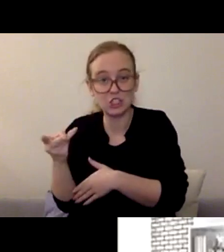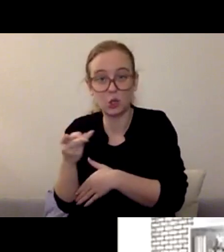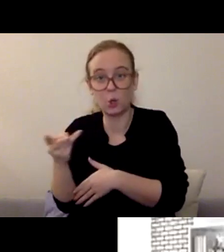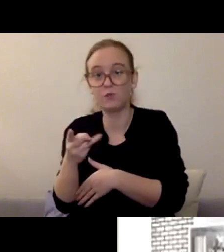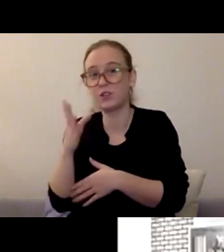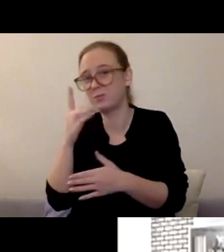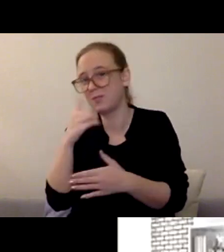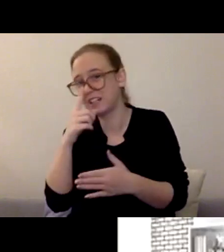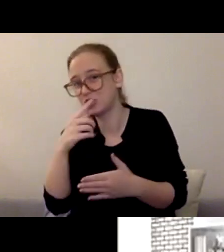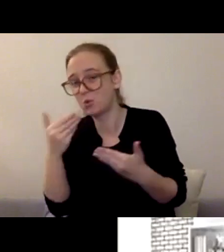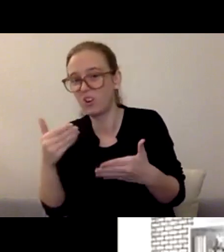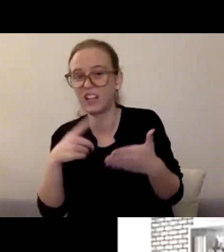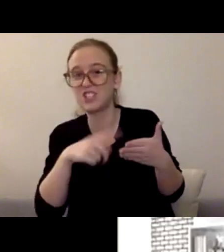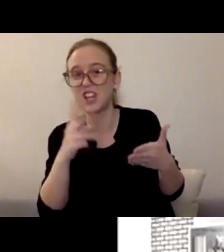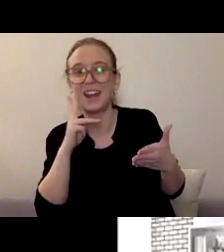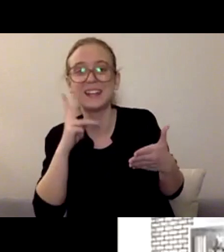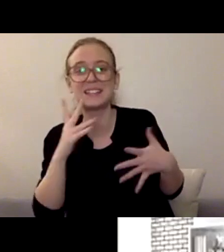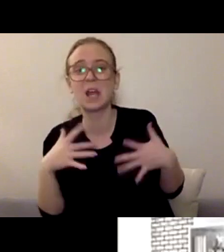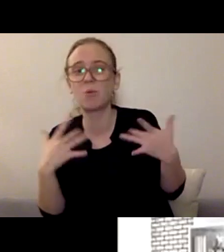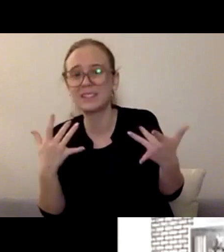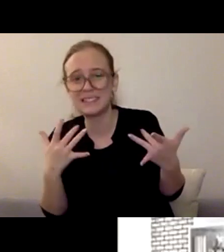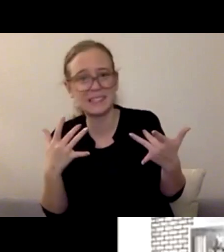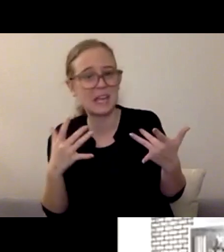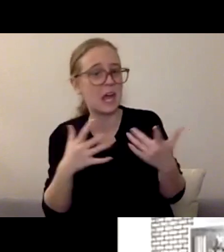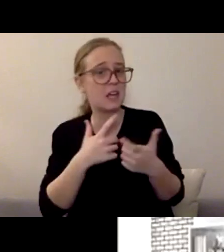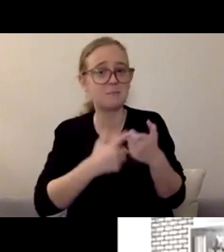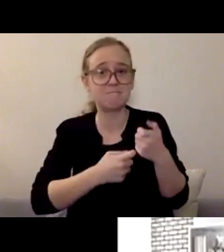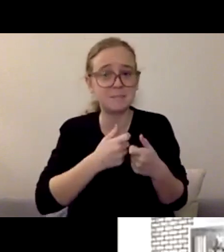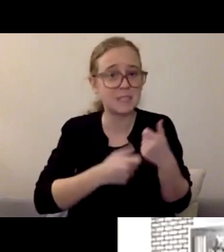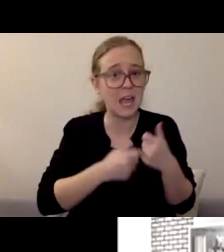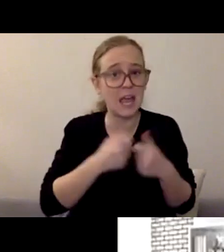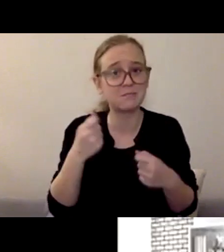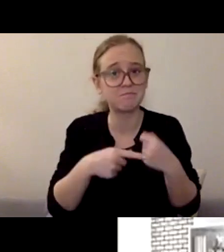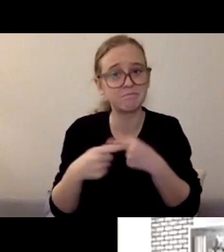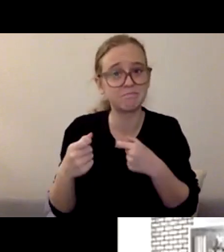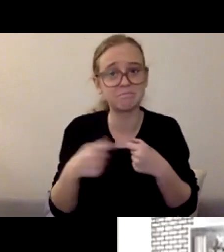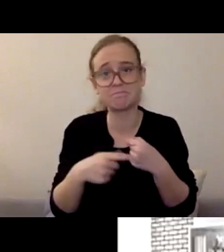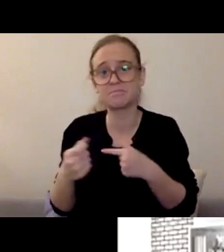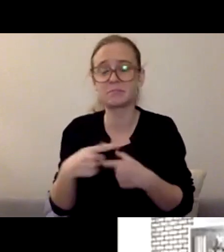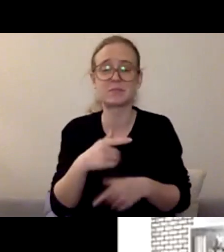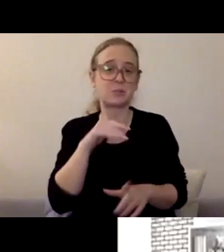have a chat, texts, whatever, just check in periodically and have a couple people,